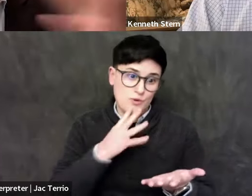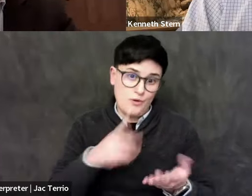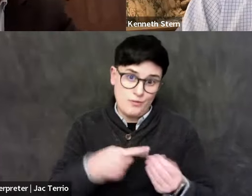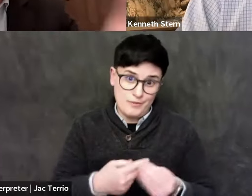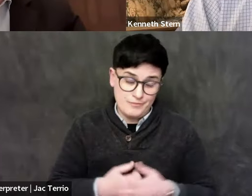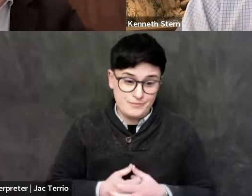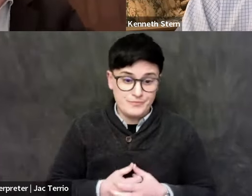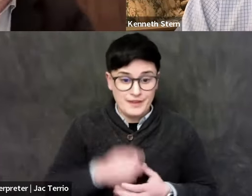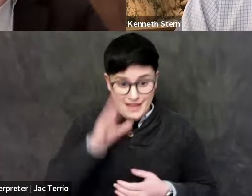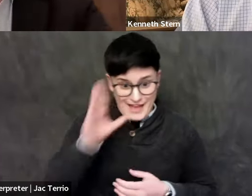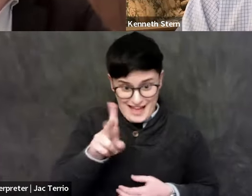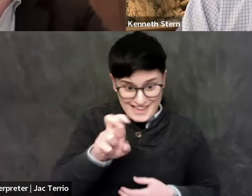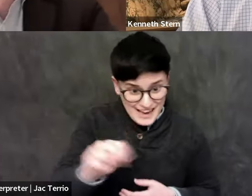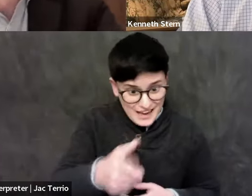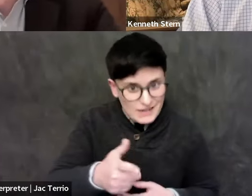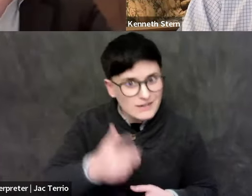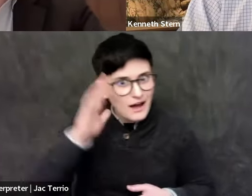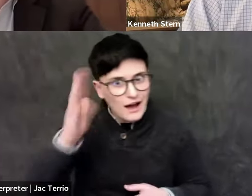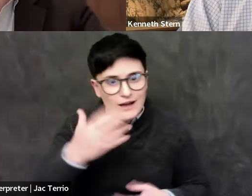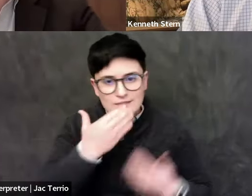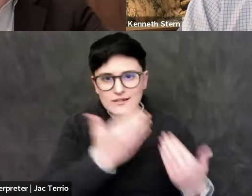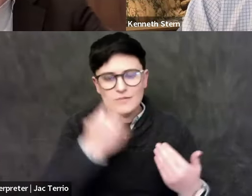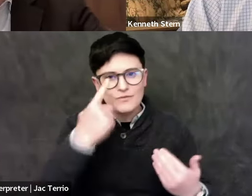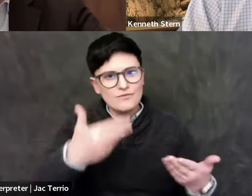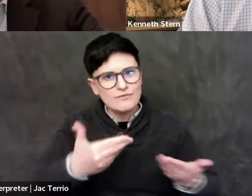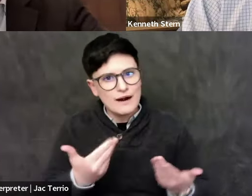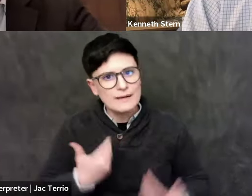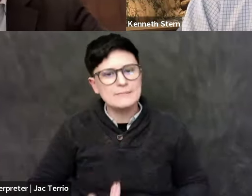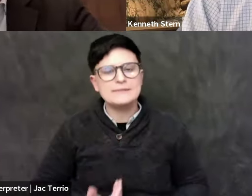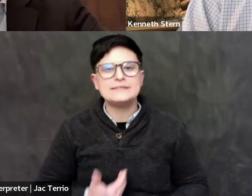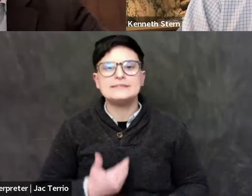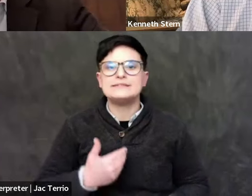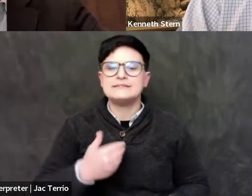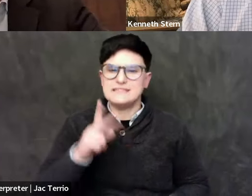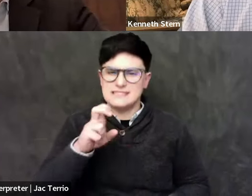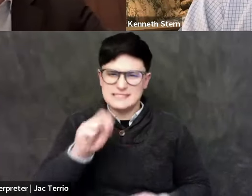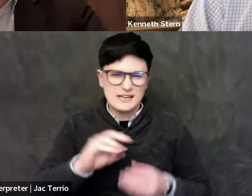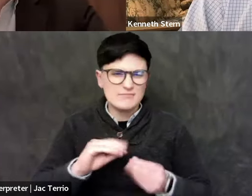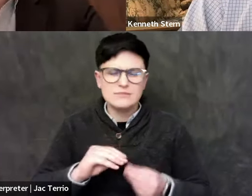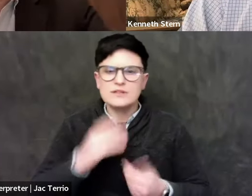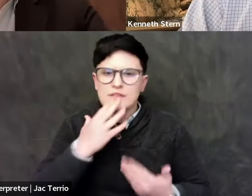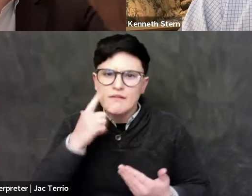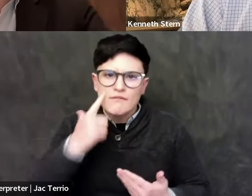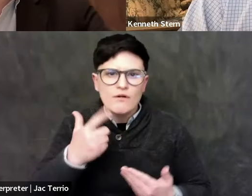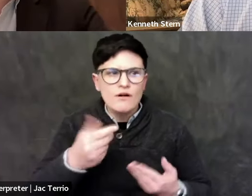So hi, Ken. - Maurice, thank you. Thank you, thank you for inviting me, and thank you for giving the opportunity to talk with your audience.